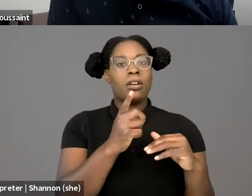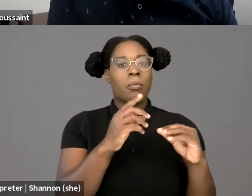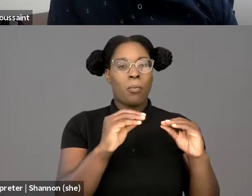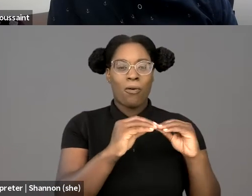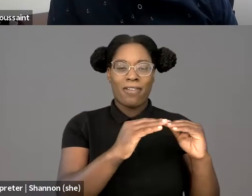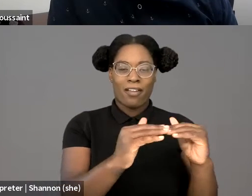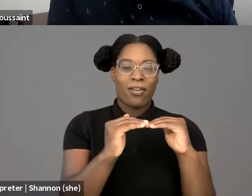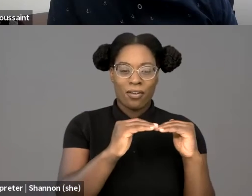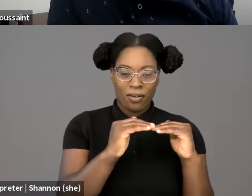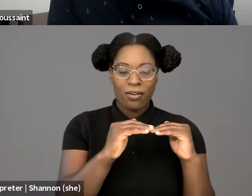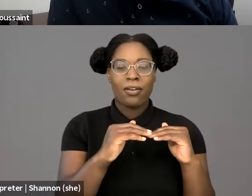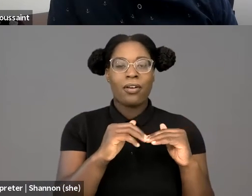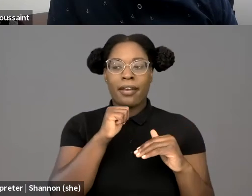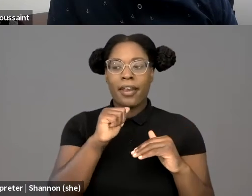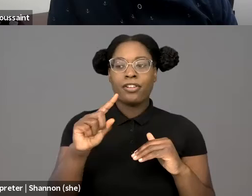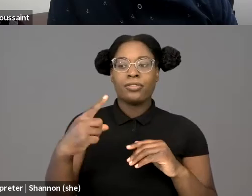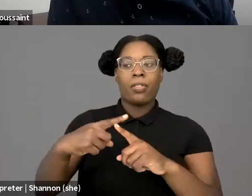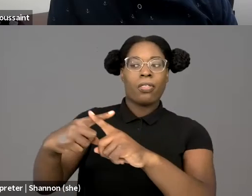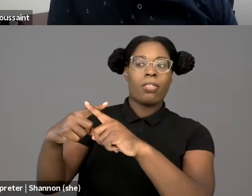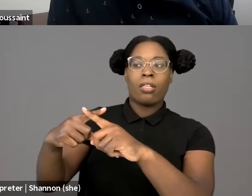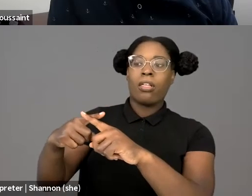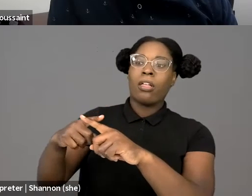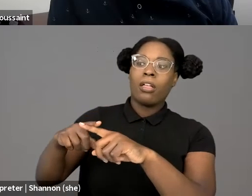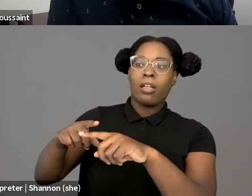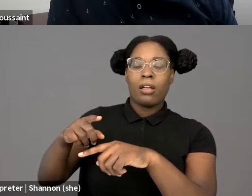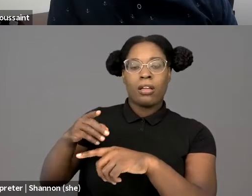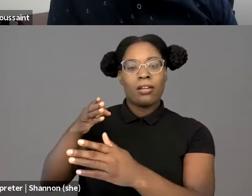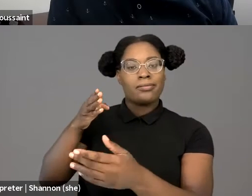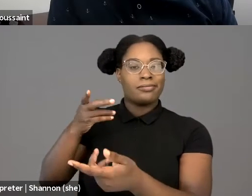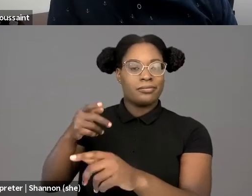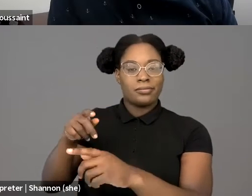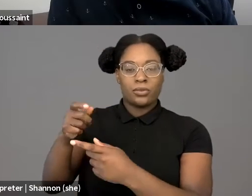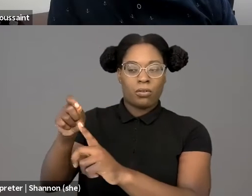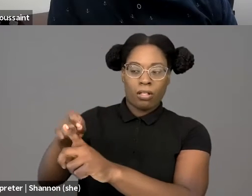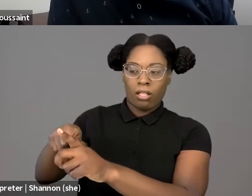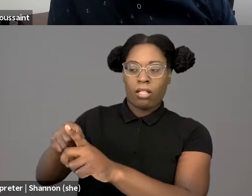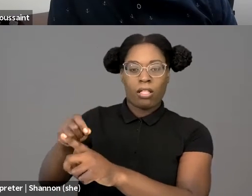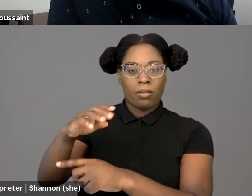So, if I can say something about technology in my answer, Iltaff,